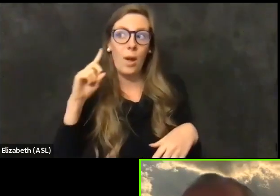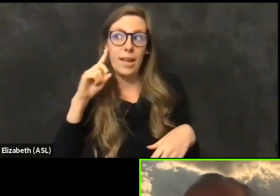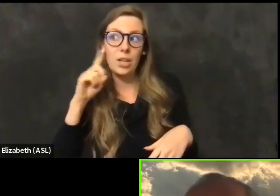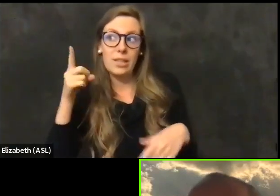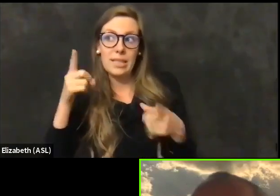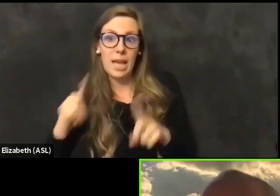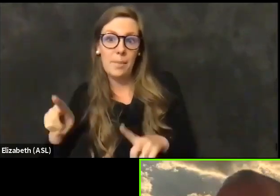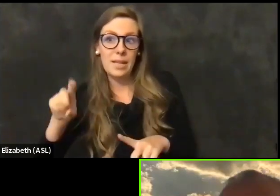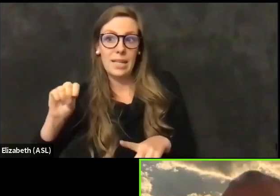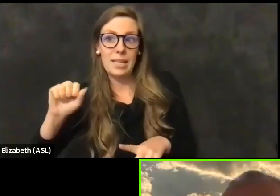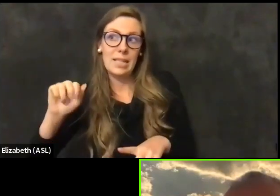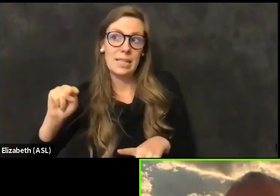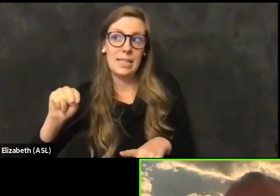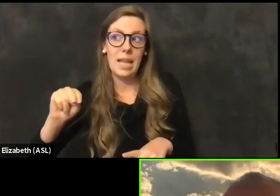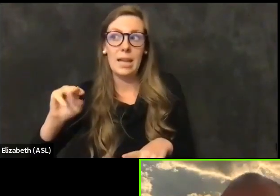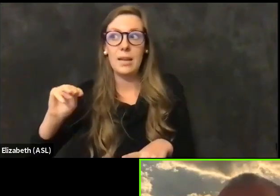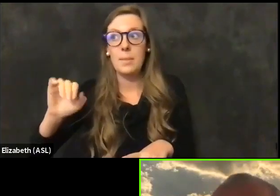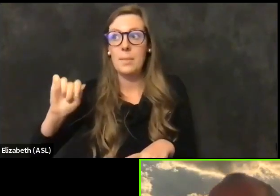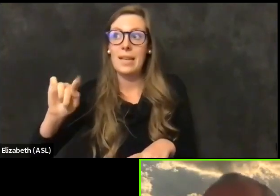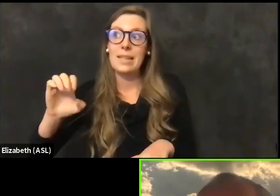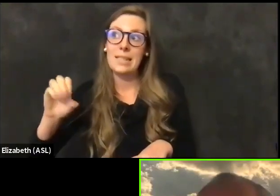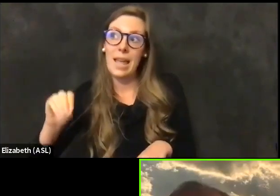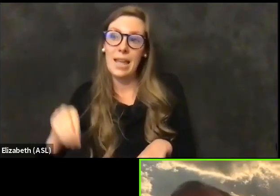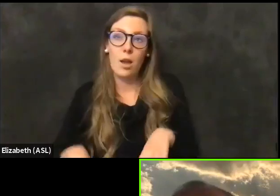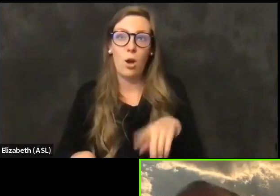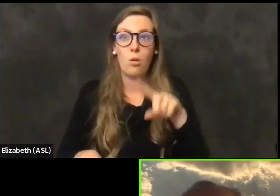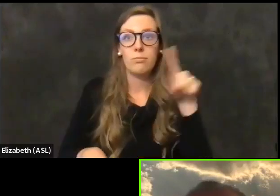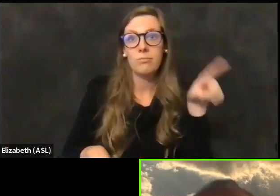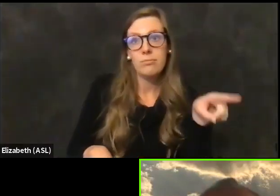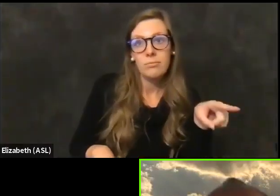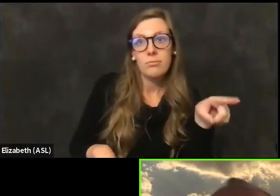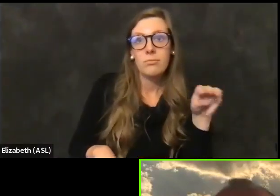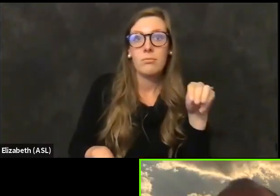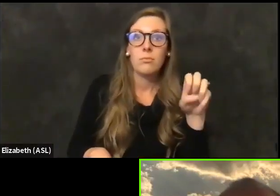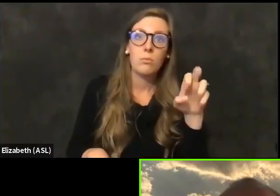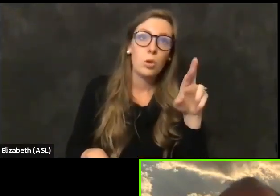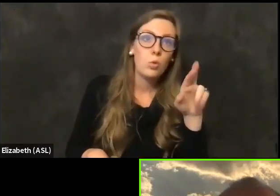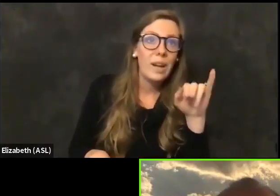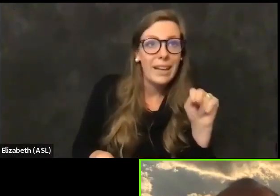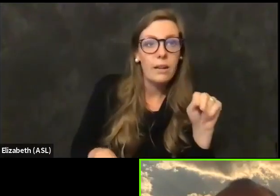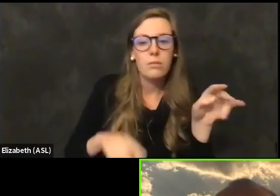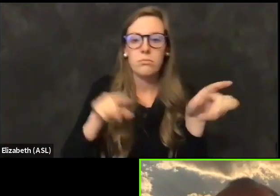This is Santa Clara, this is Contra Costa. This is what I hear in Marin. It's very difficult because there is not